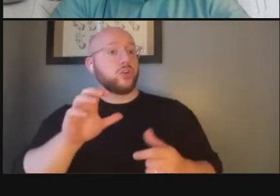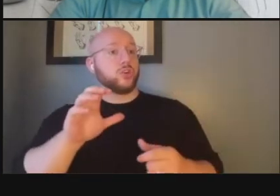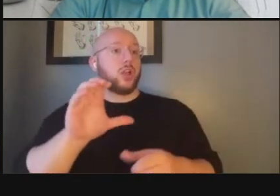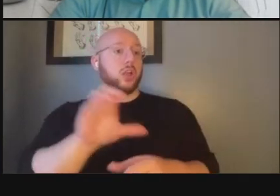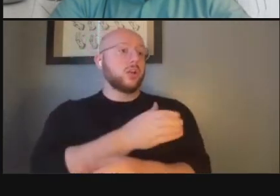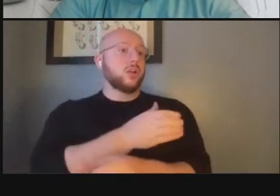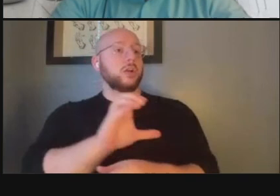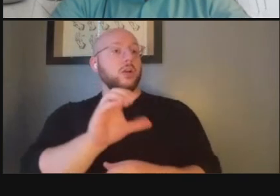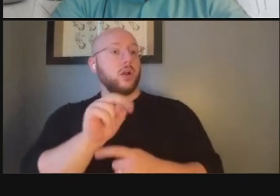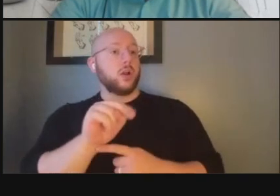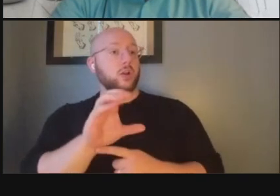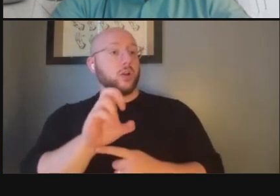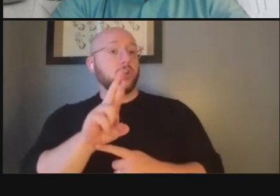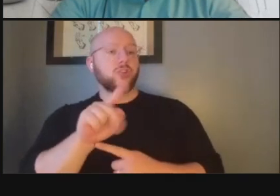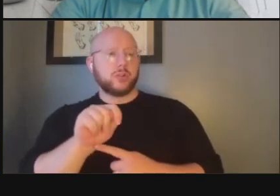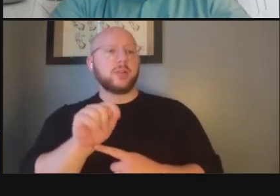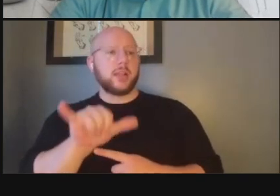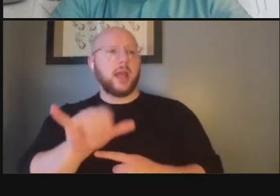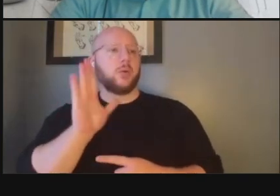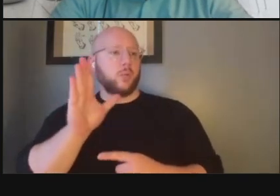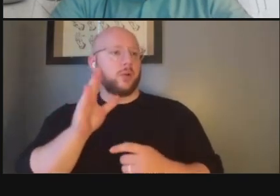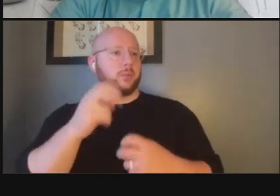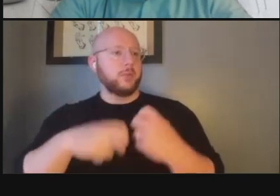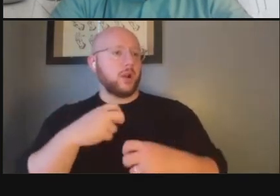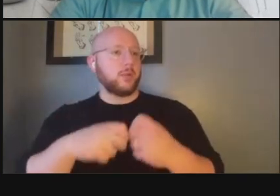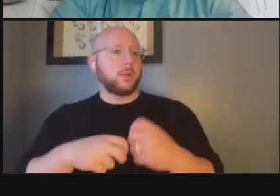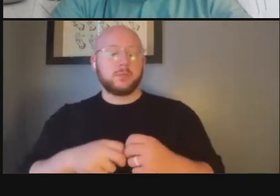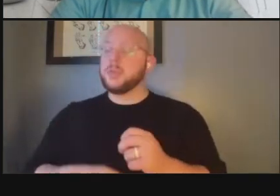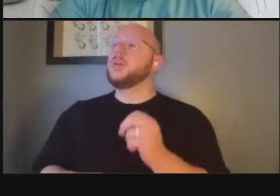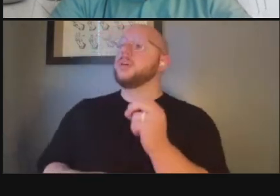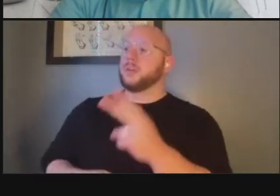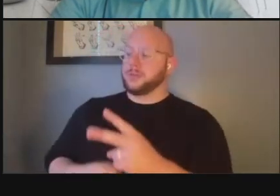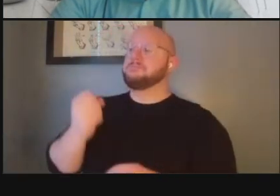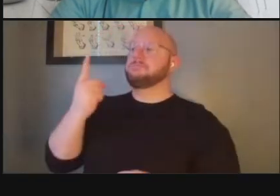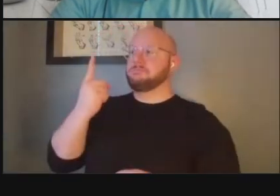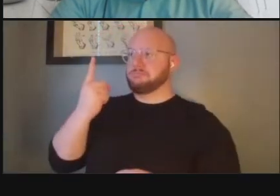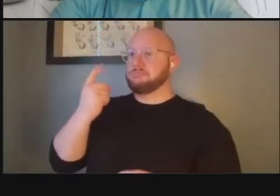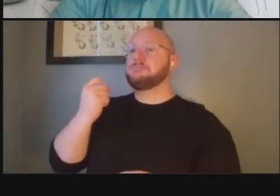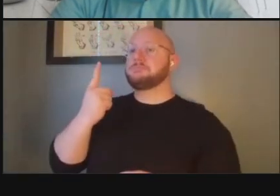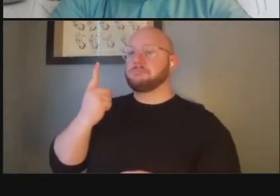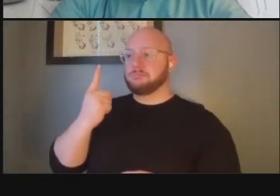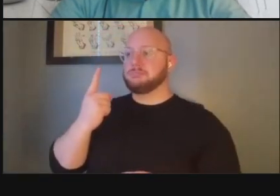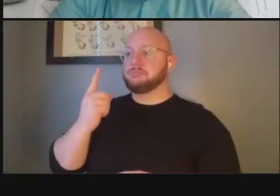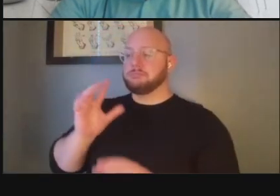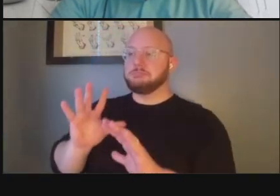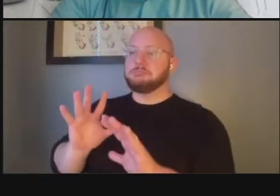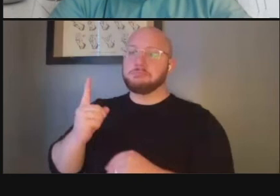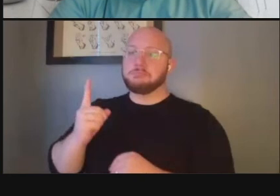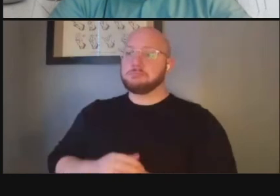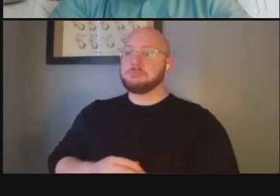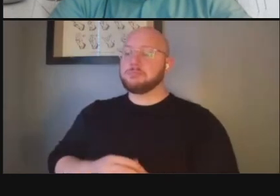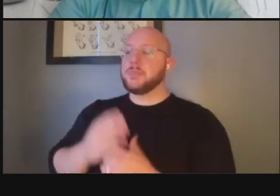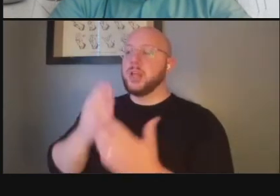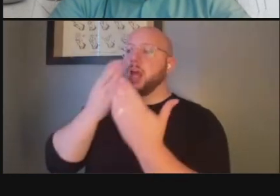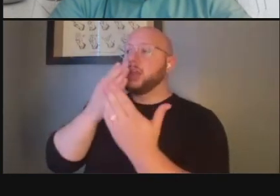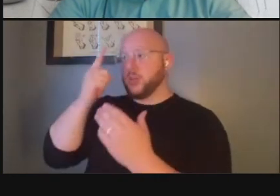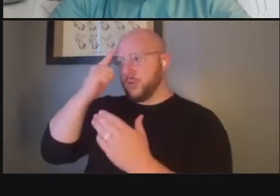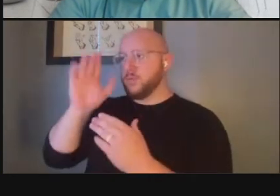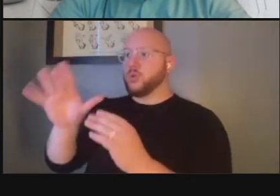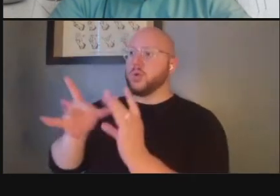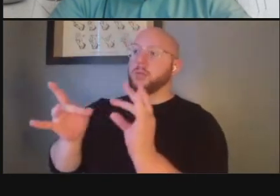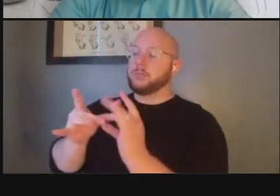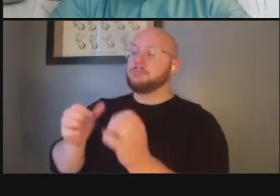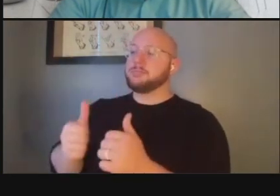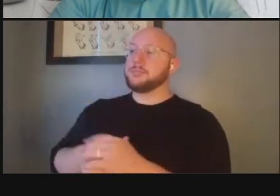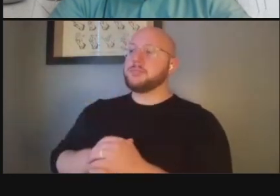that would be a problem okay um that that that is thank you for that comment um we will uh